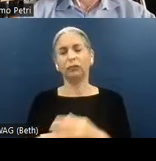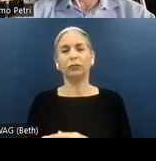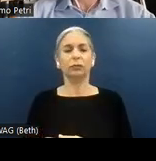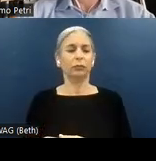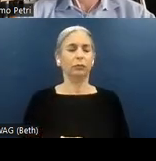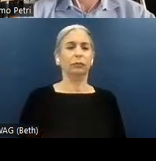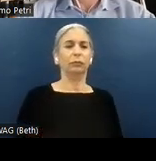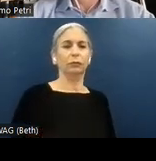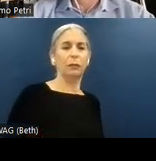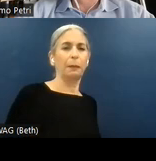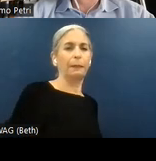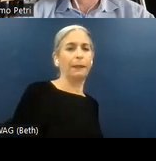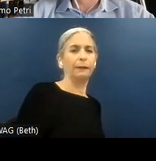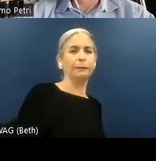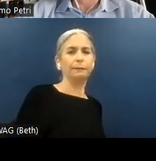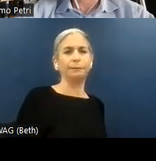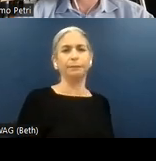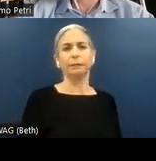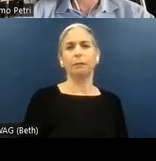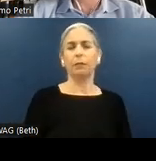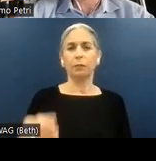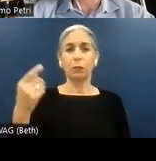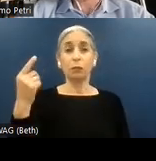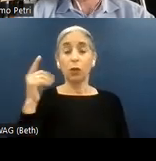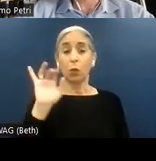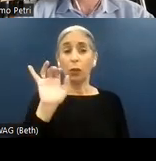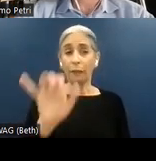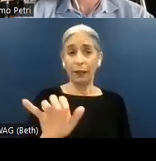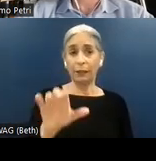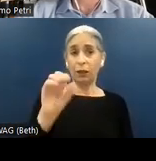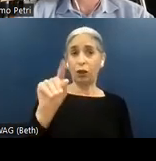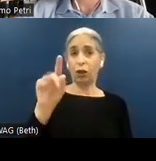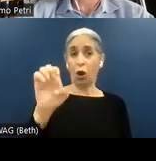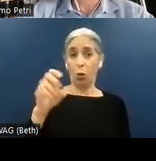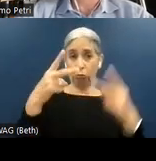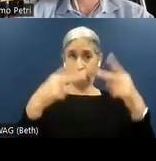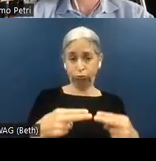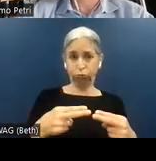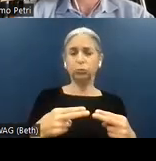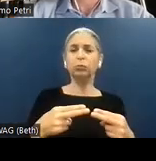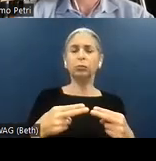Upon interacting with the code view, it becomes evident that the quantity drop-down lacks